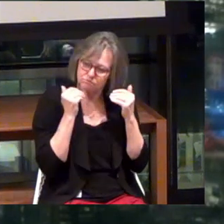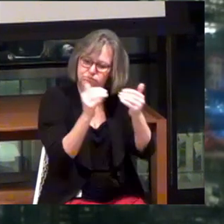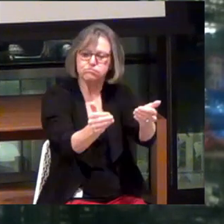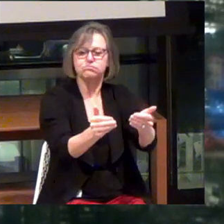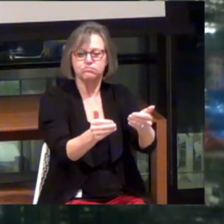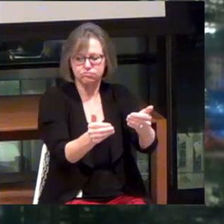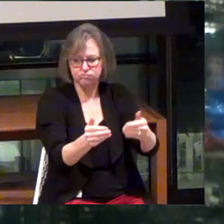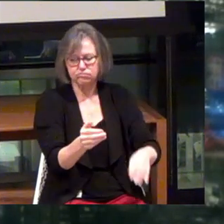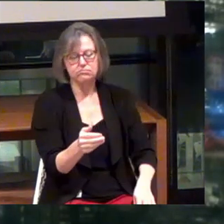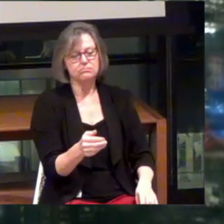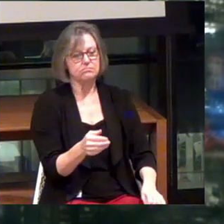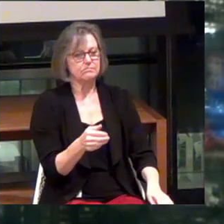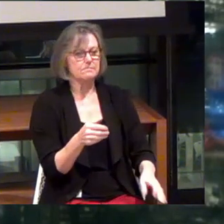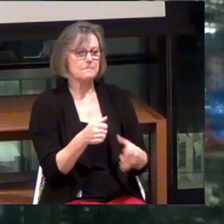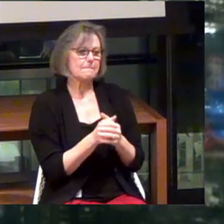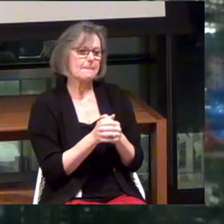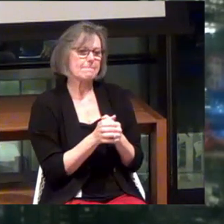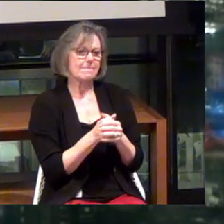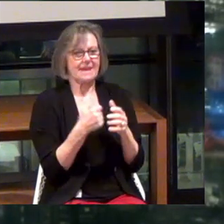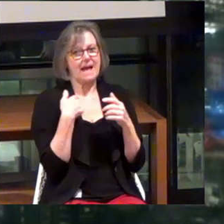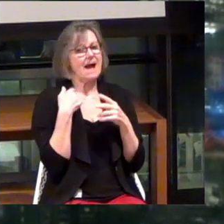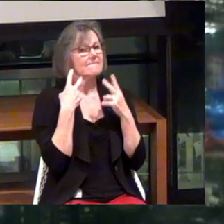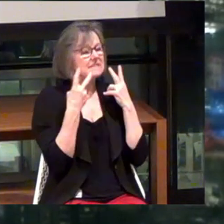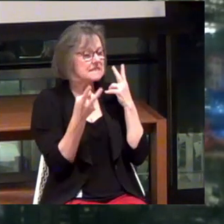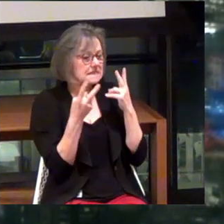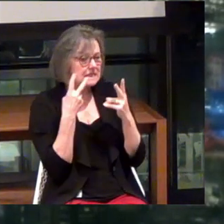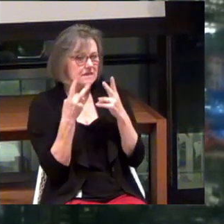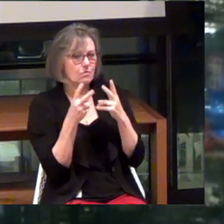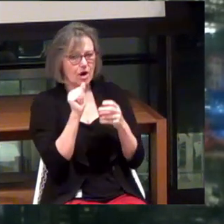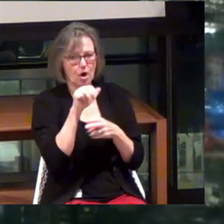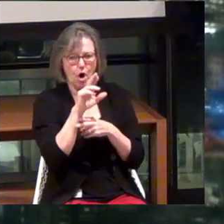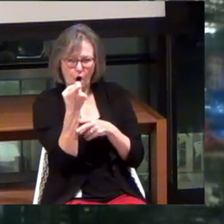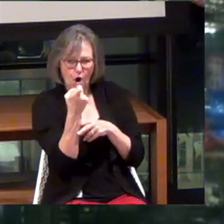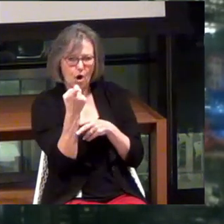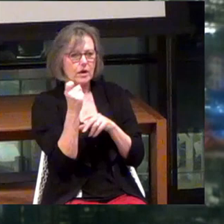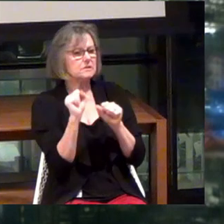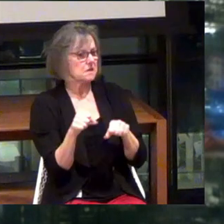And I think... I've seen what ARx can provide.